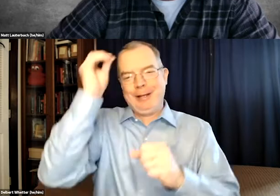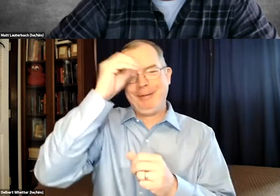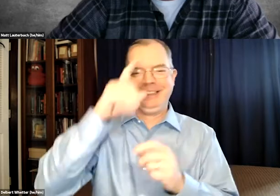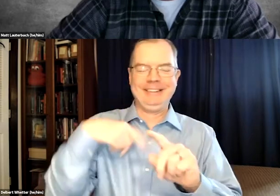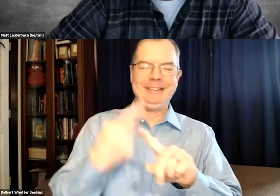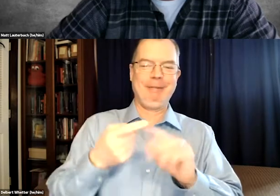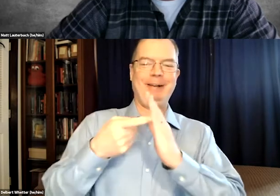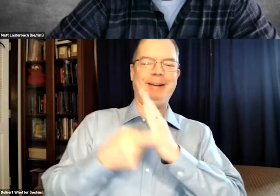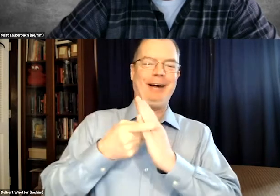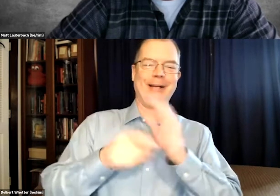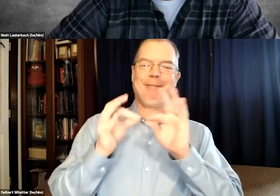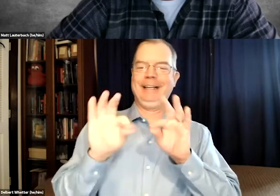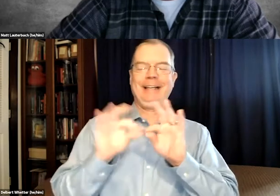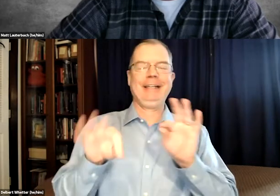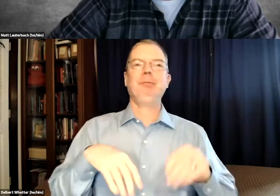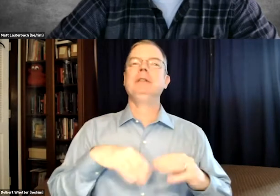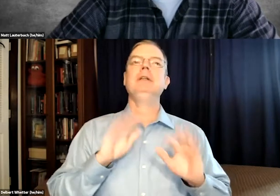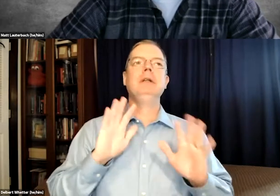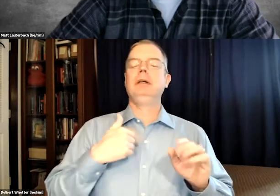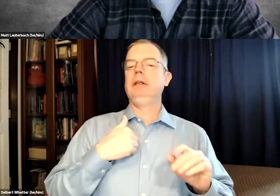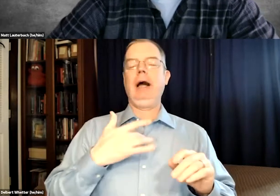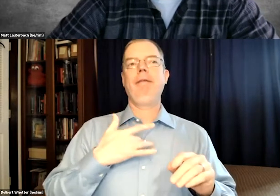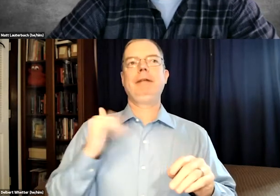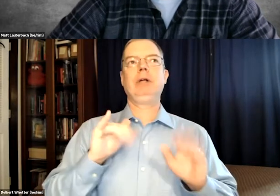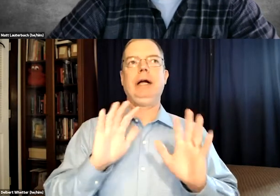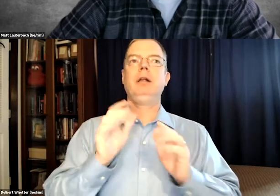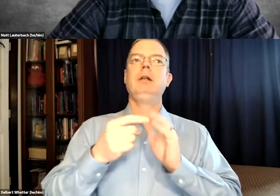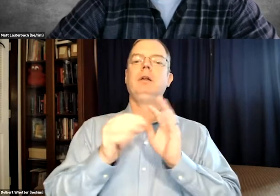I do have some strong opinions about auto captioning, of course,